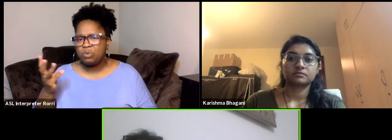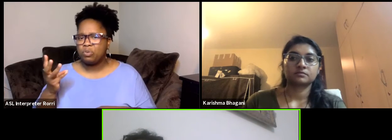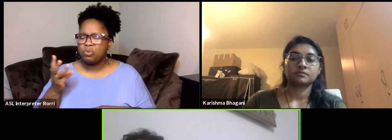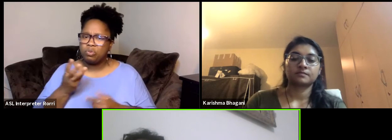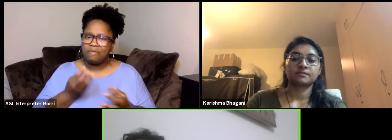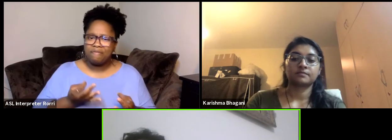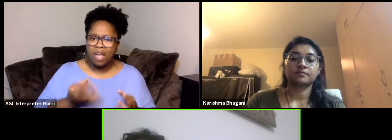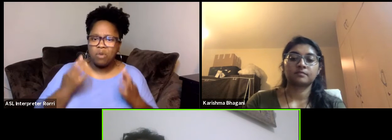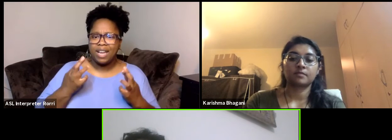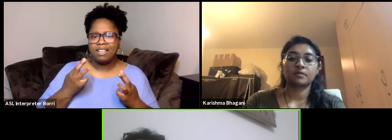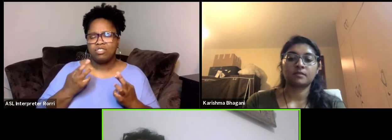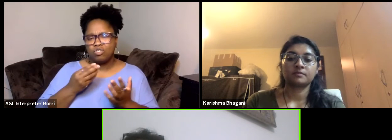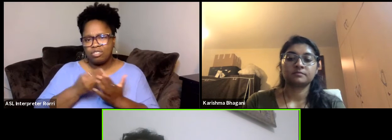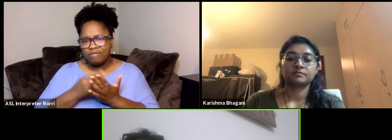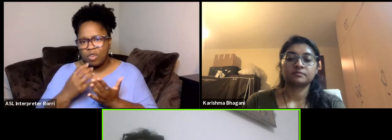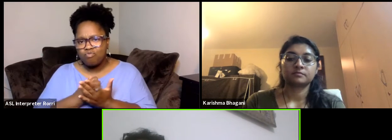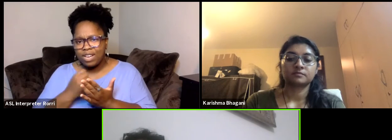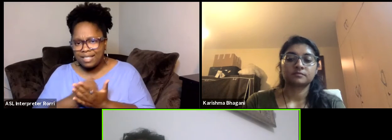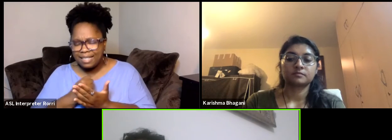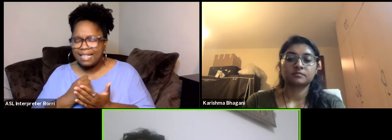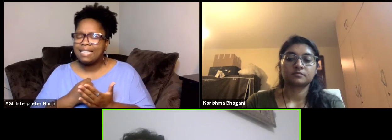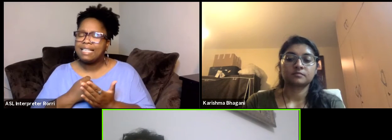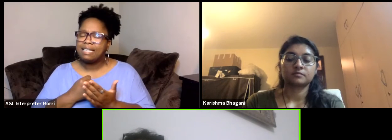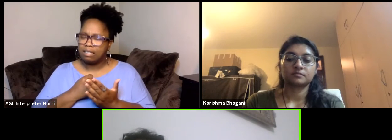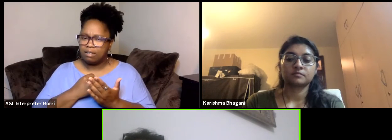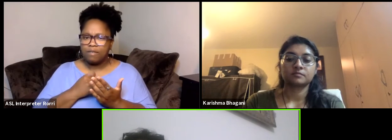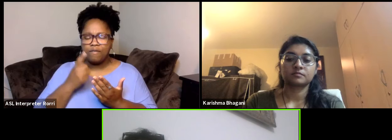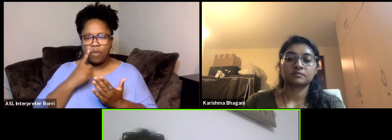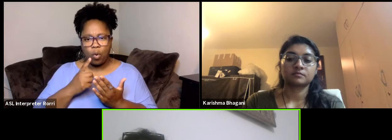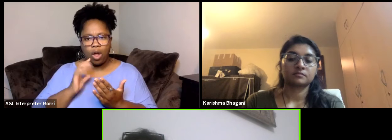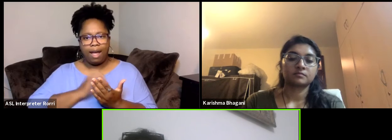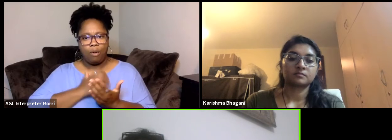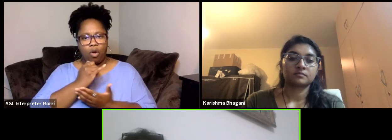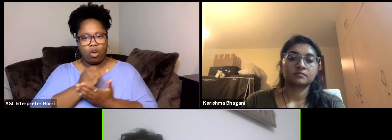specializes in fundraising or resource mobilization for the arts and culture.